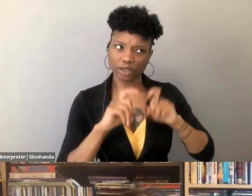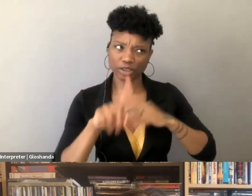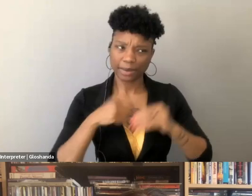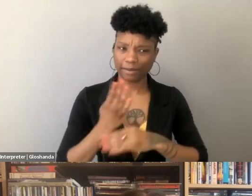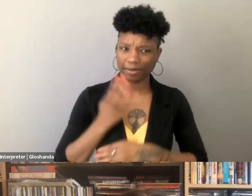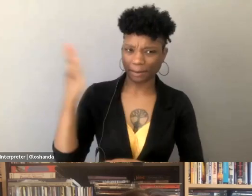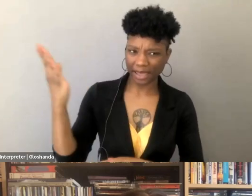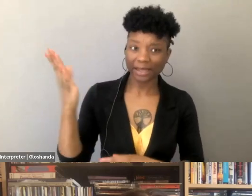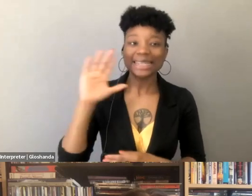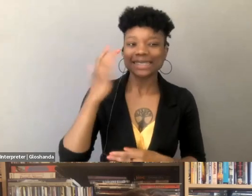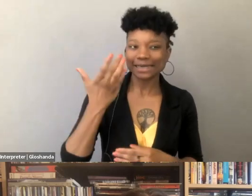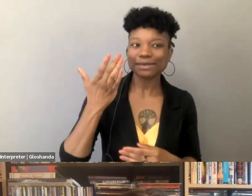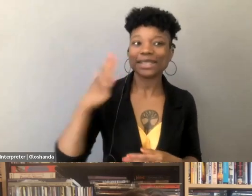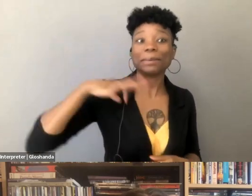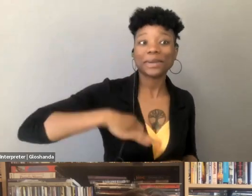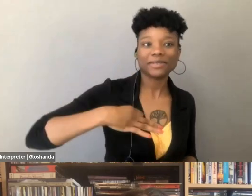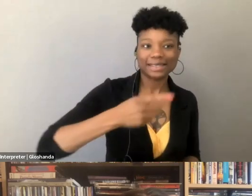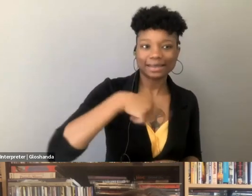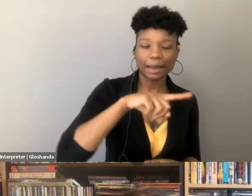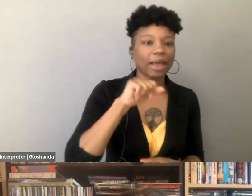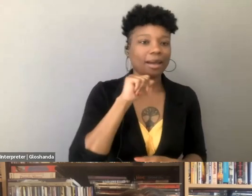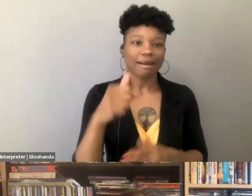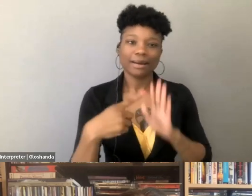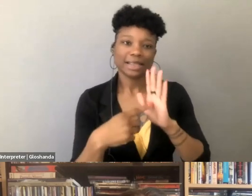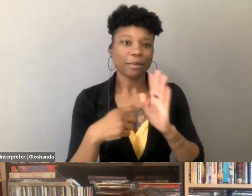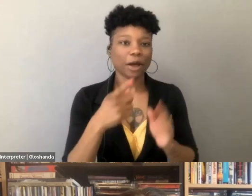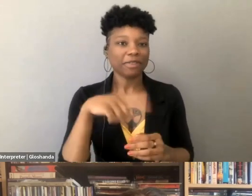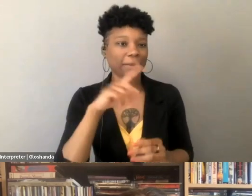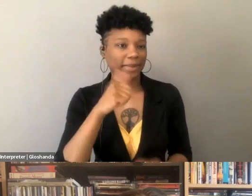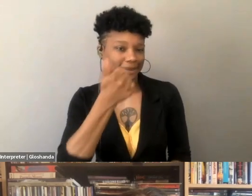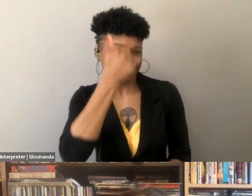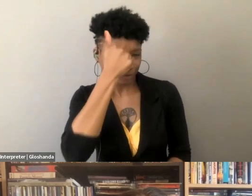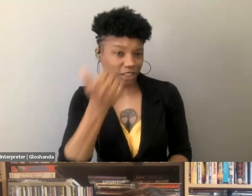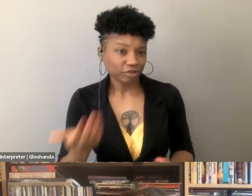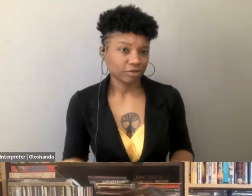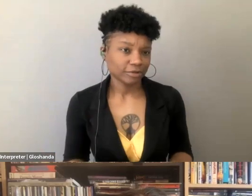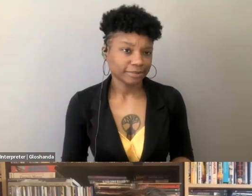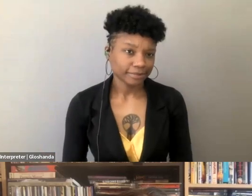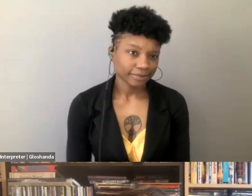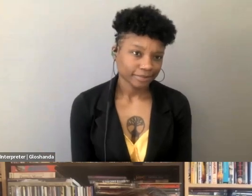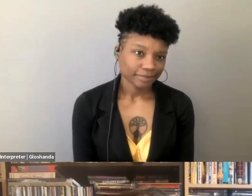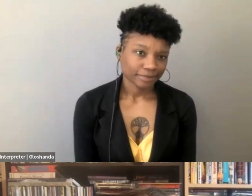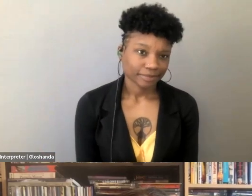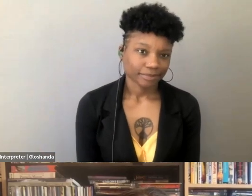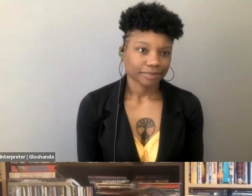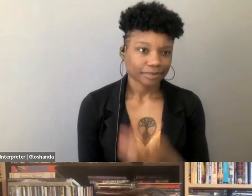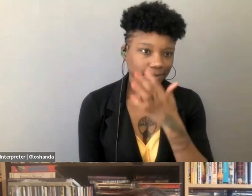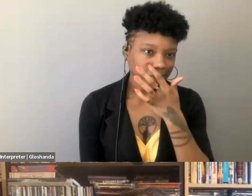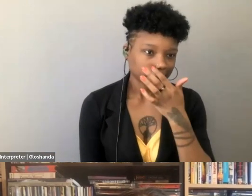of not an example of their foolishness.